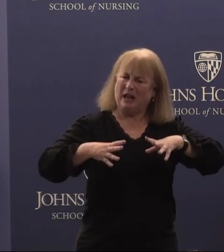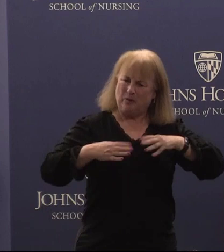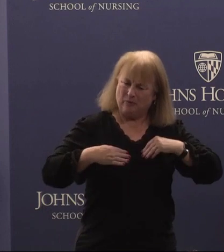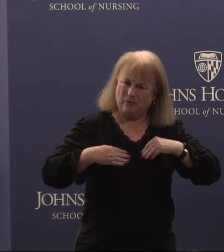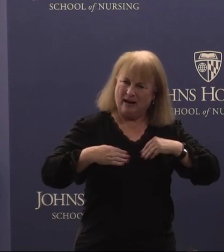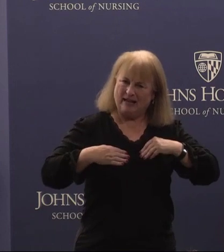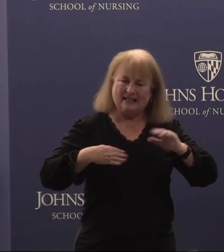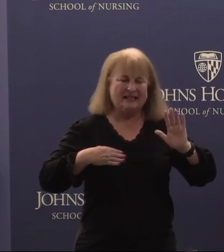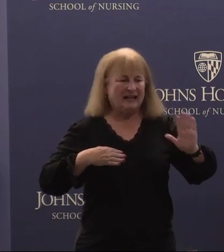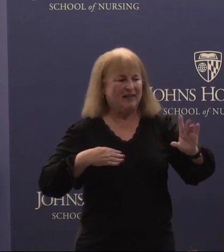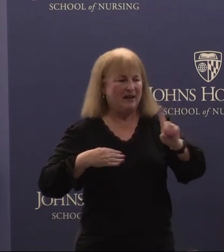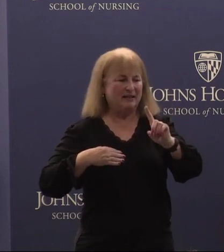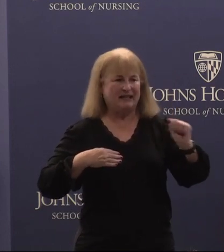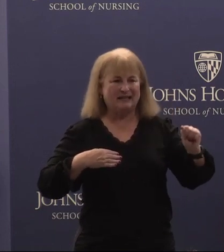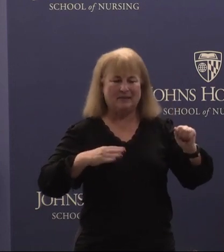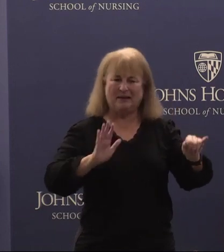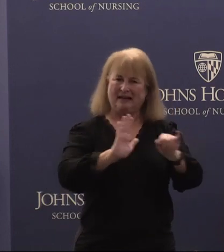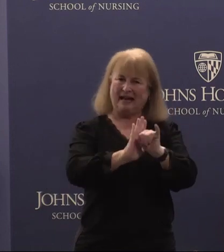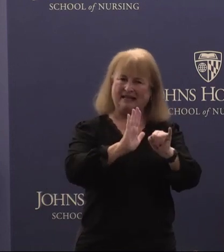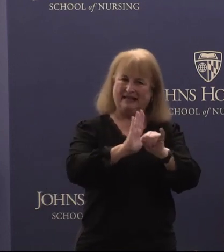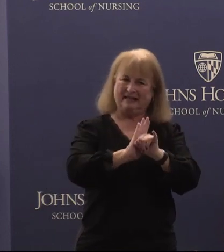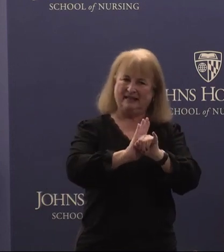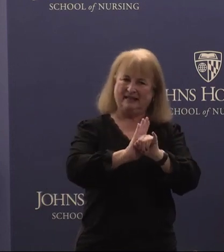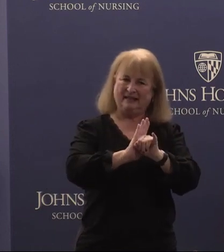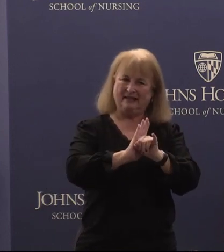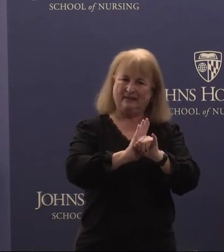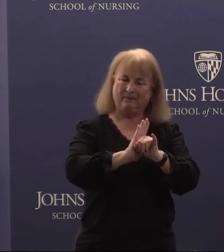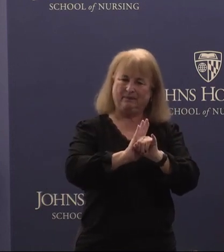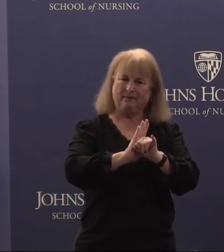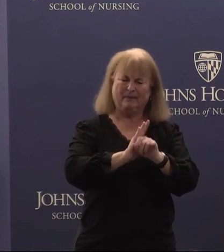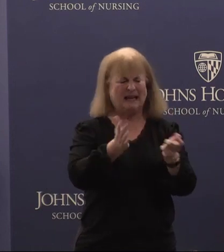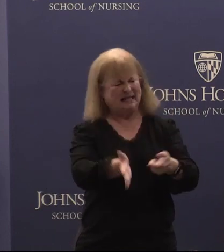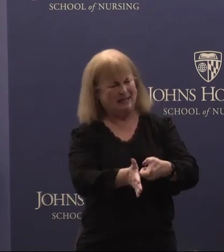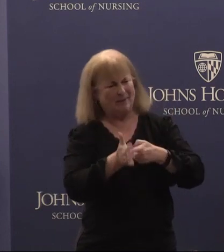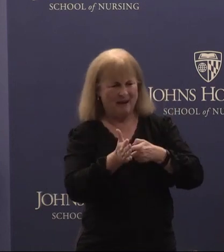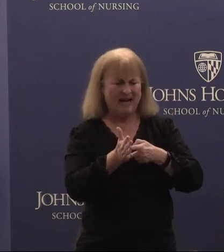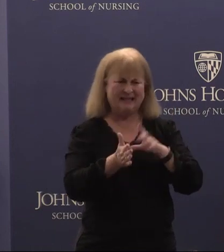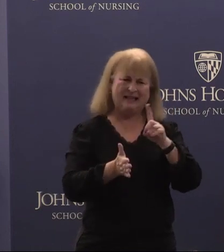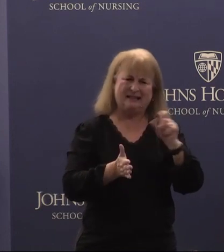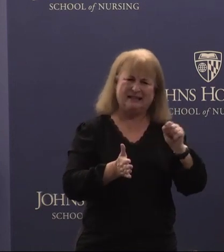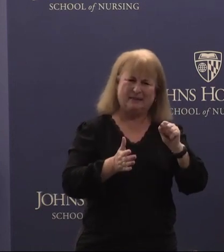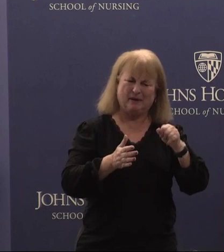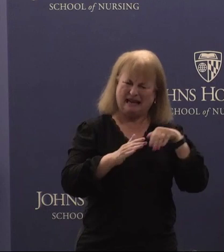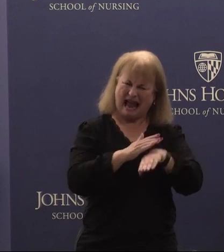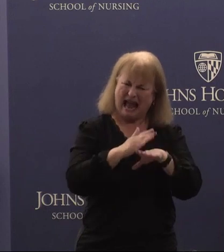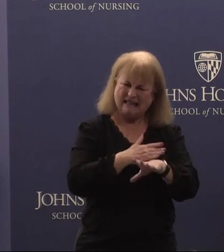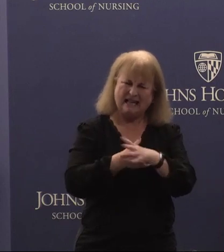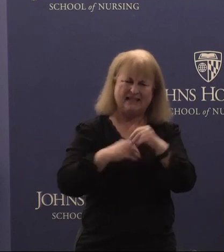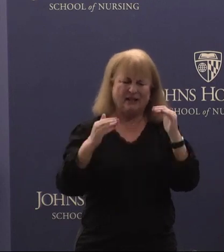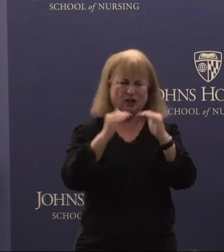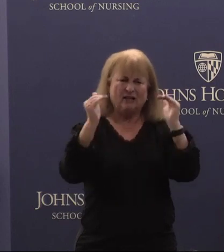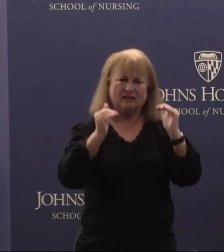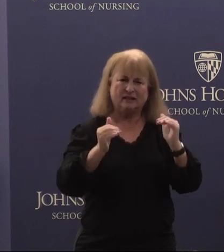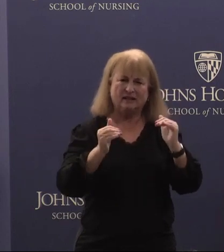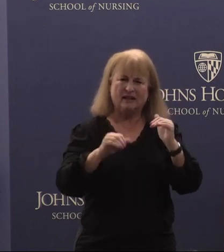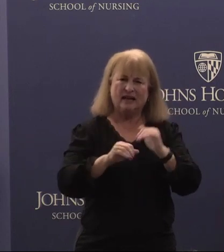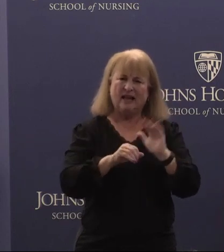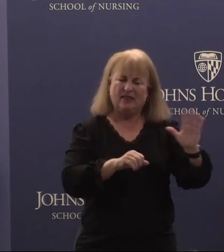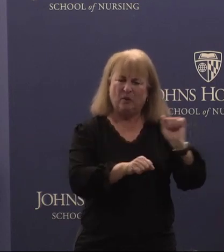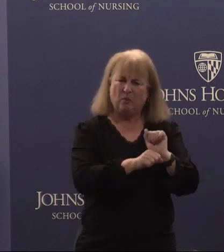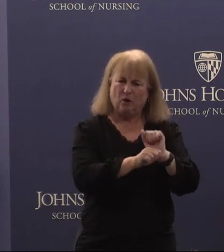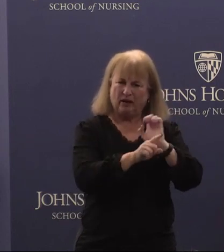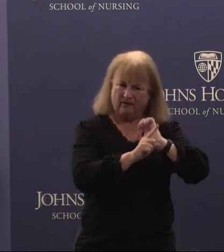their disability identity, demanding disability access and Justice in their work environments,